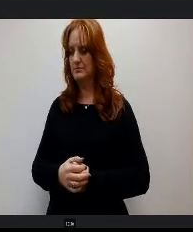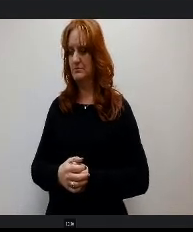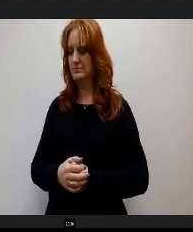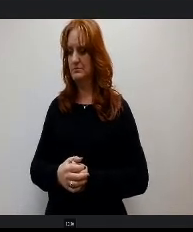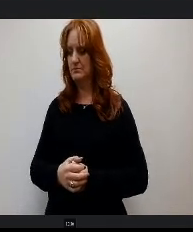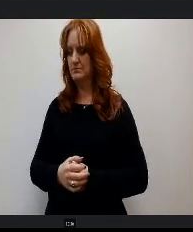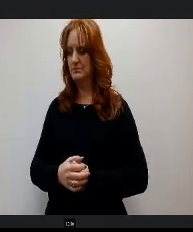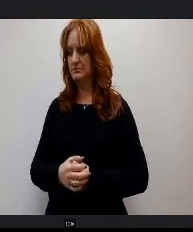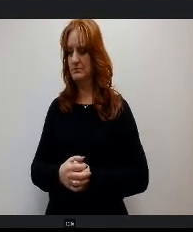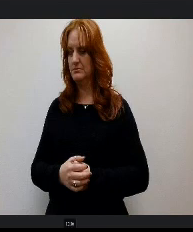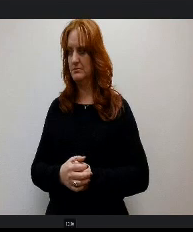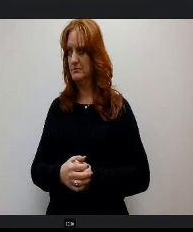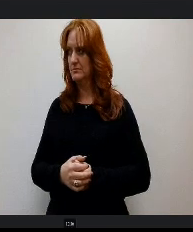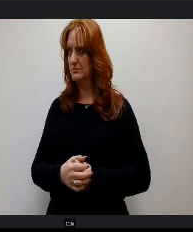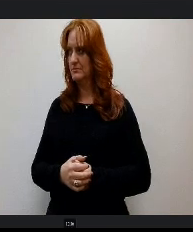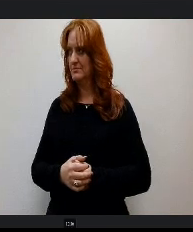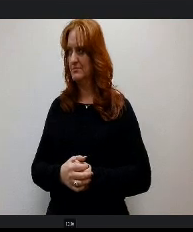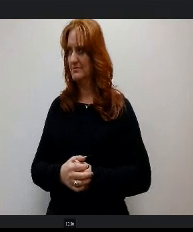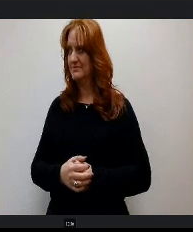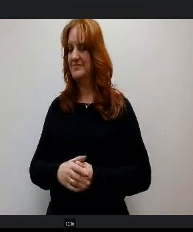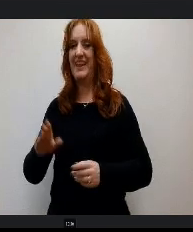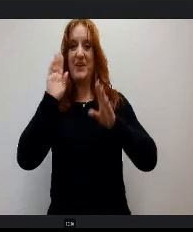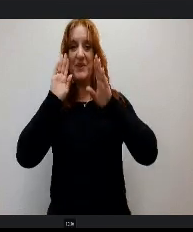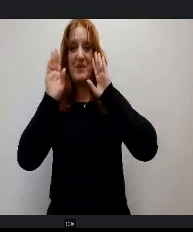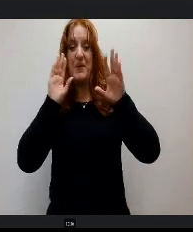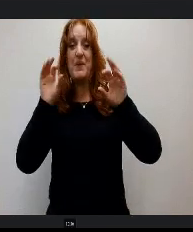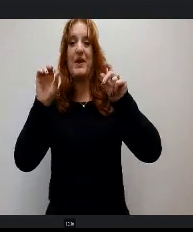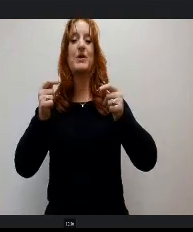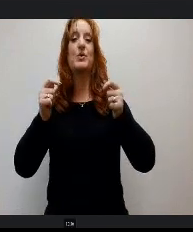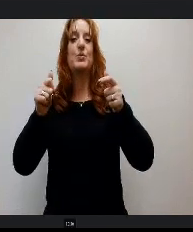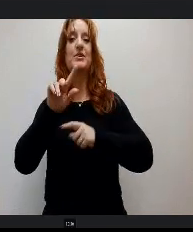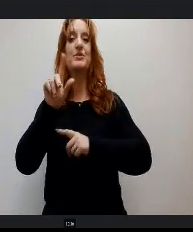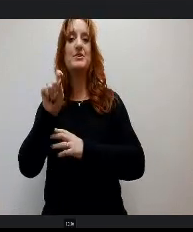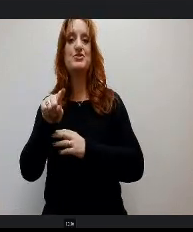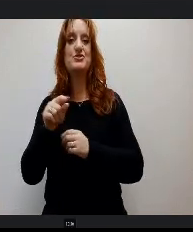Hi. OK. Quick question, so in the local revenue section.